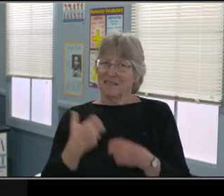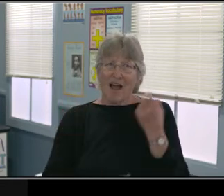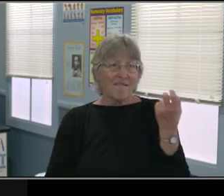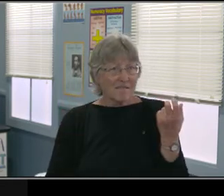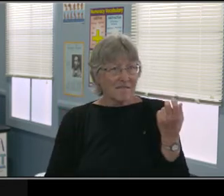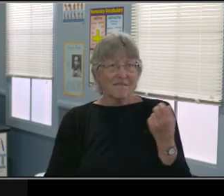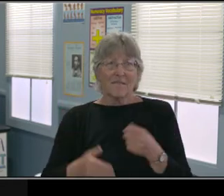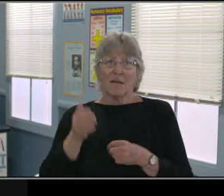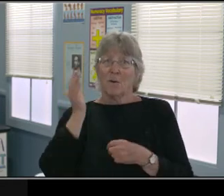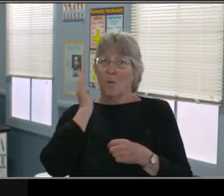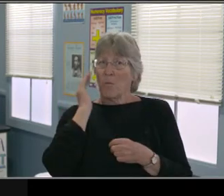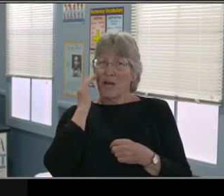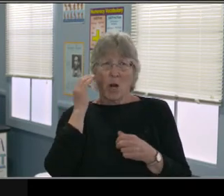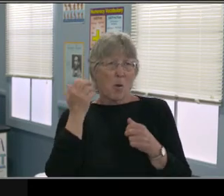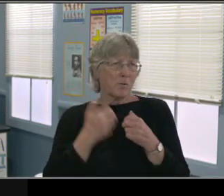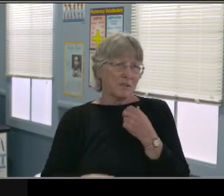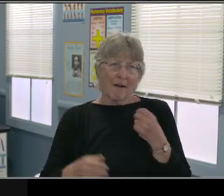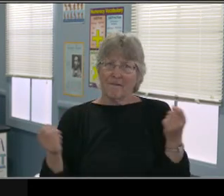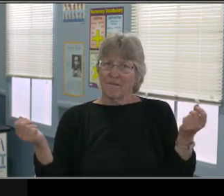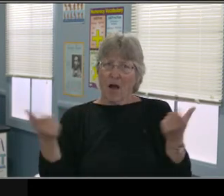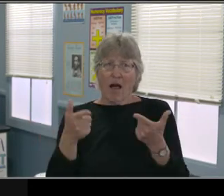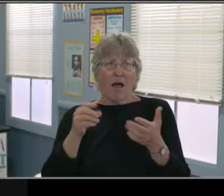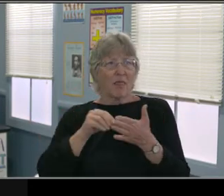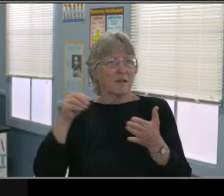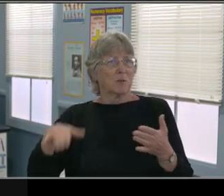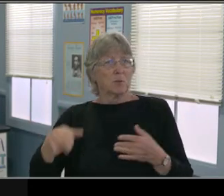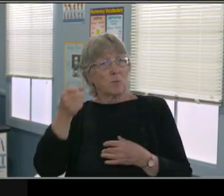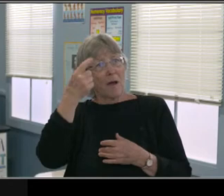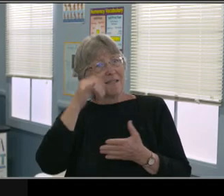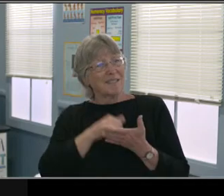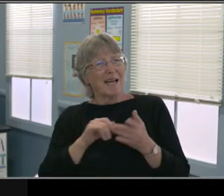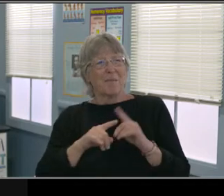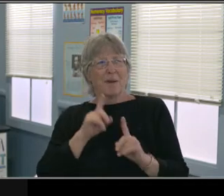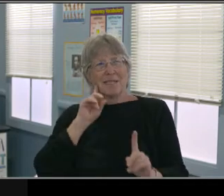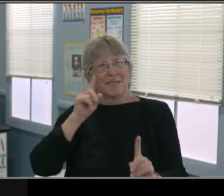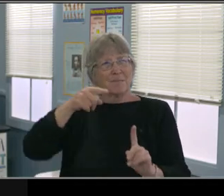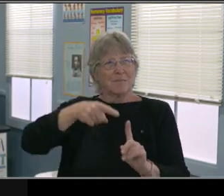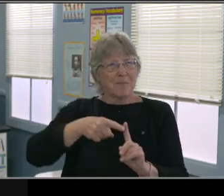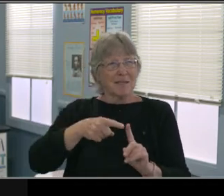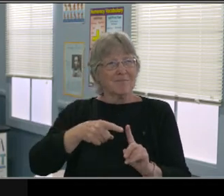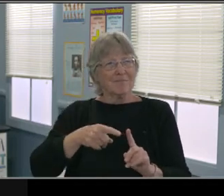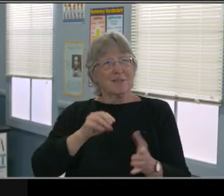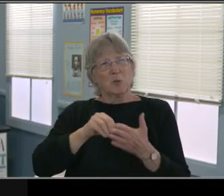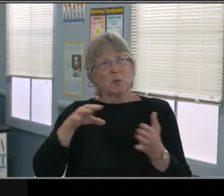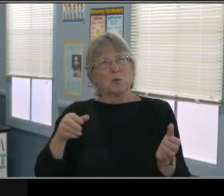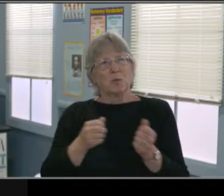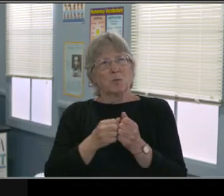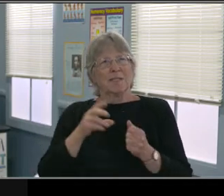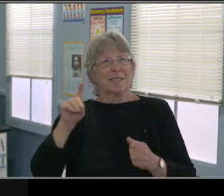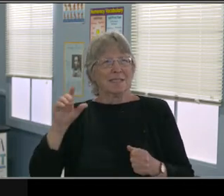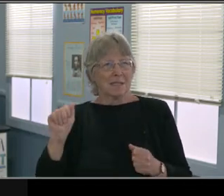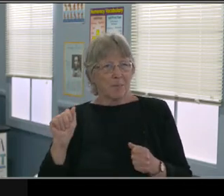So at the top, you'll see that those different sections and it bears repeating because those are the kind of what I call "The Buckets."